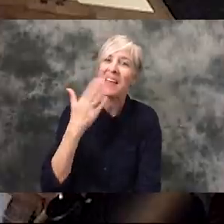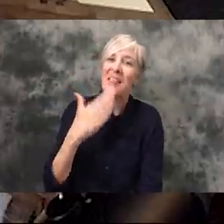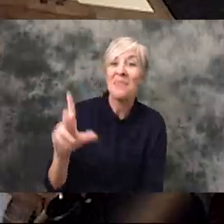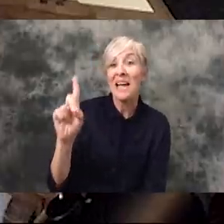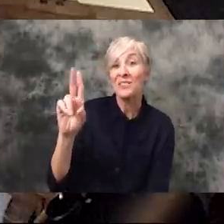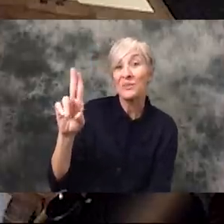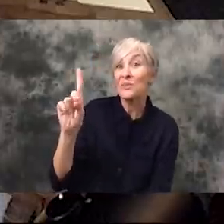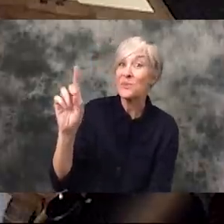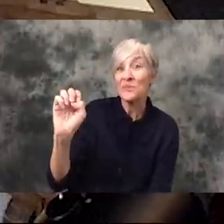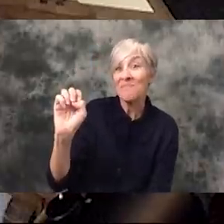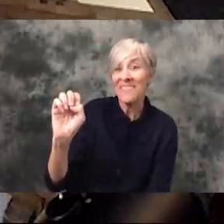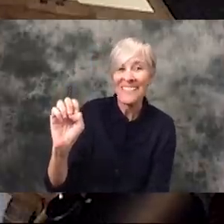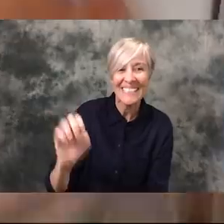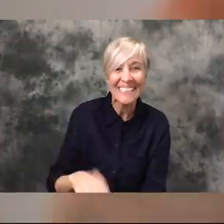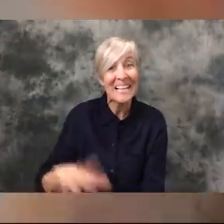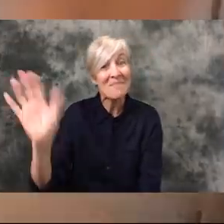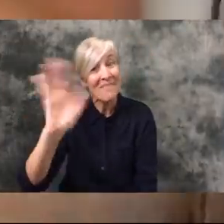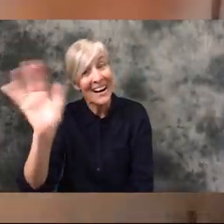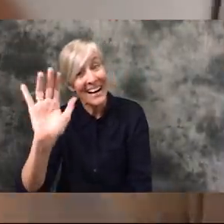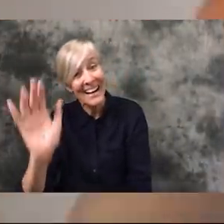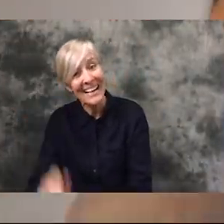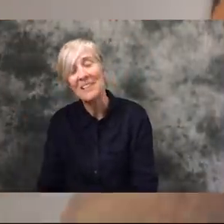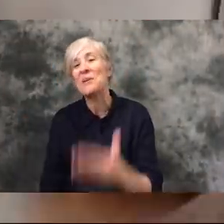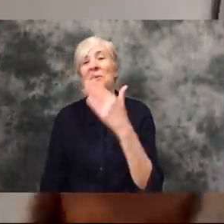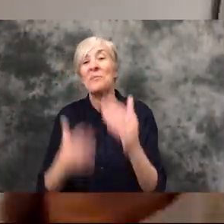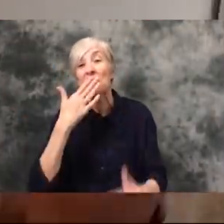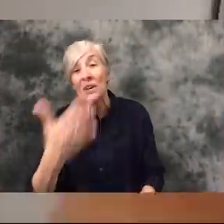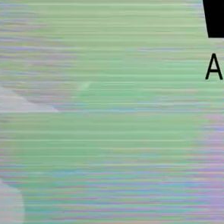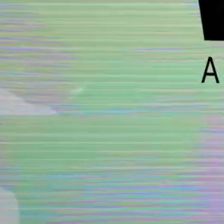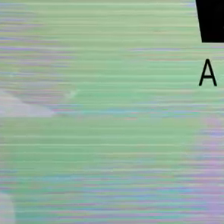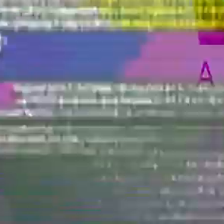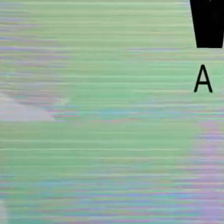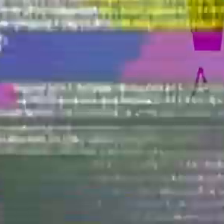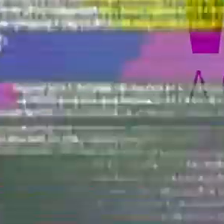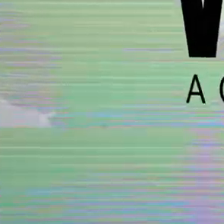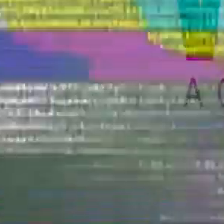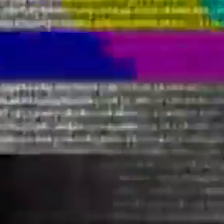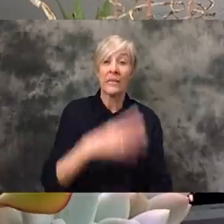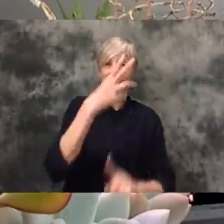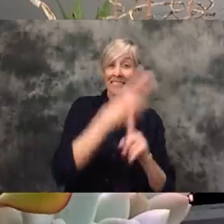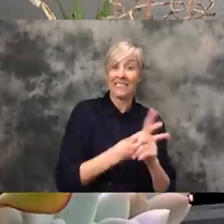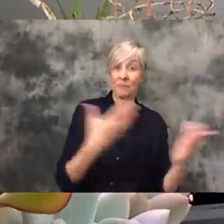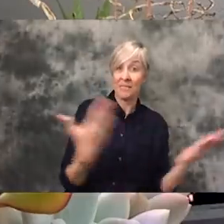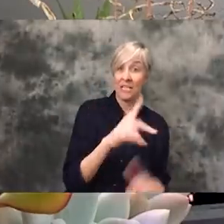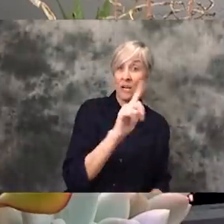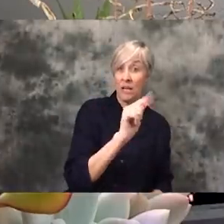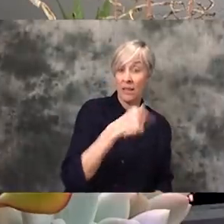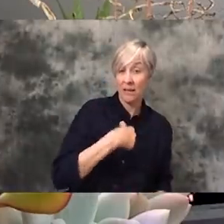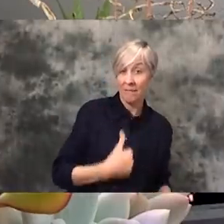Thanks, dude! BYE! I spend half of my year here